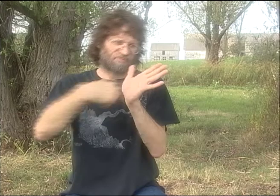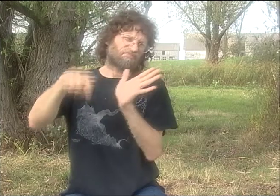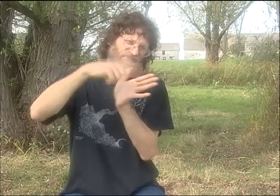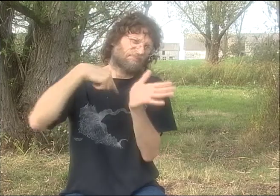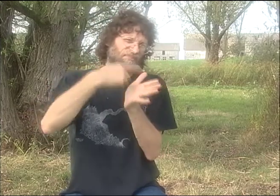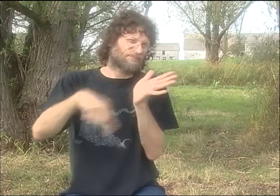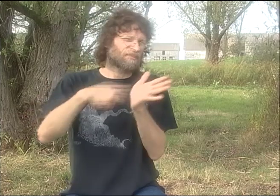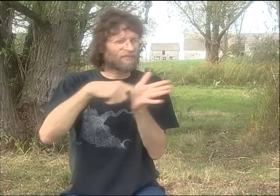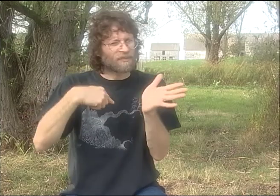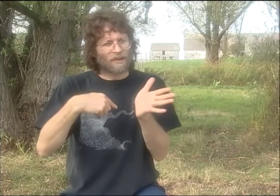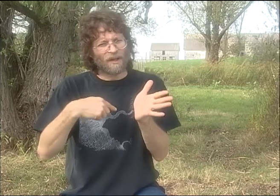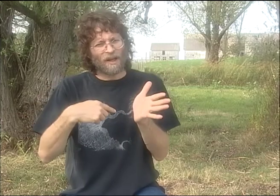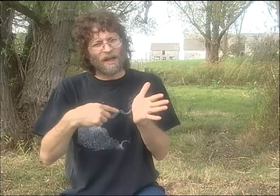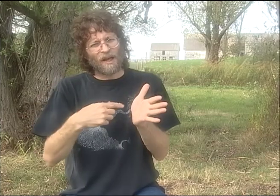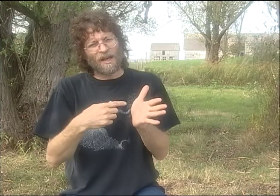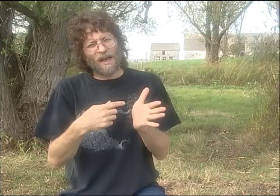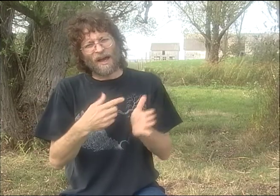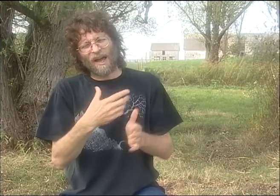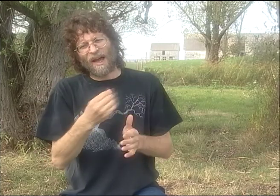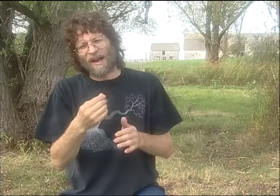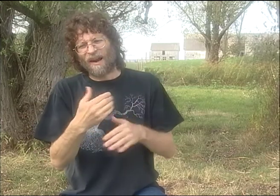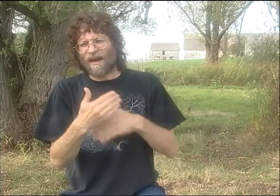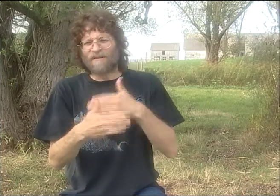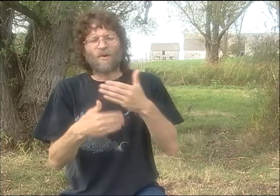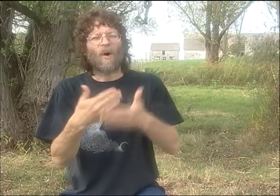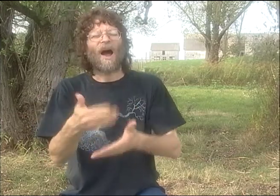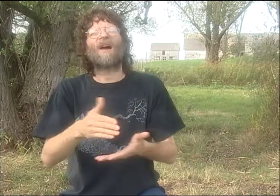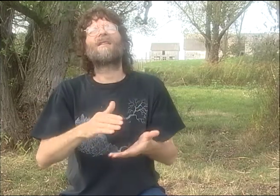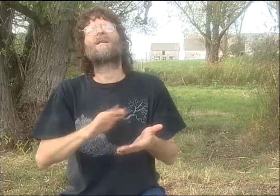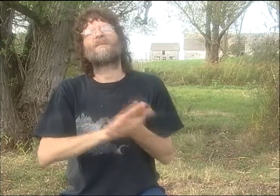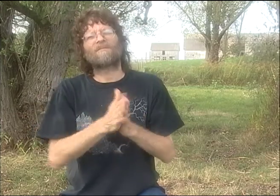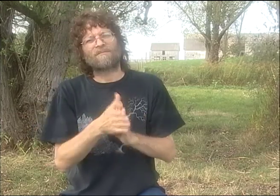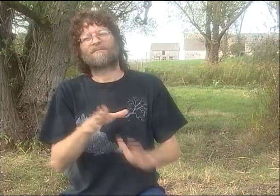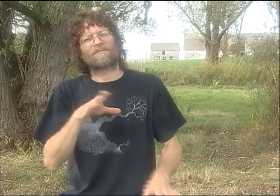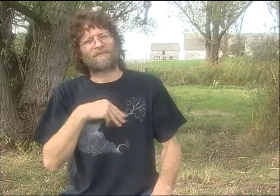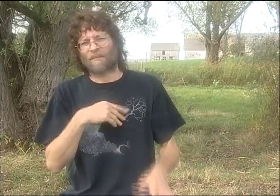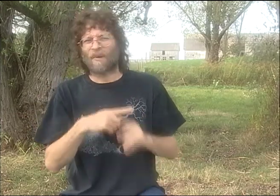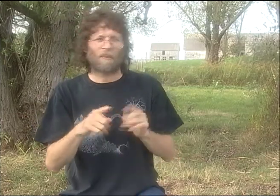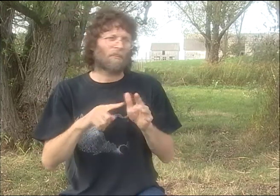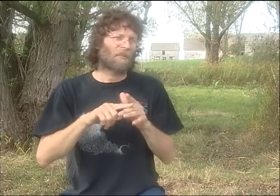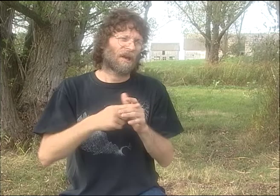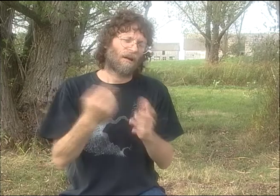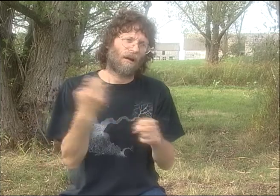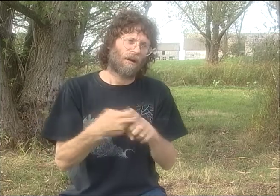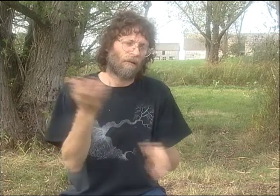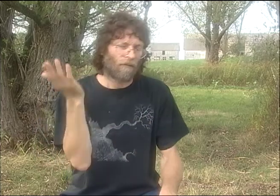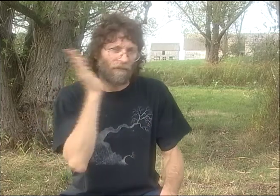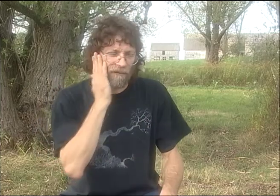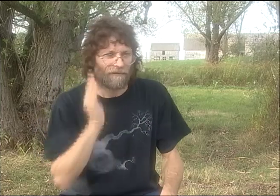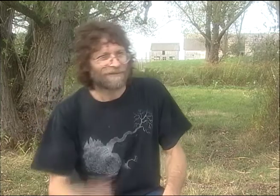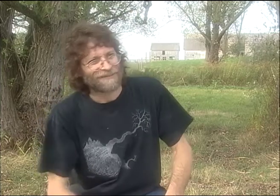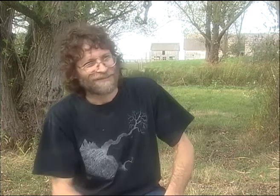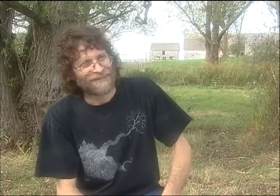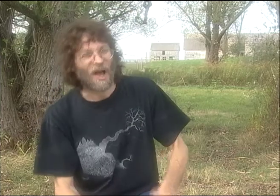SO IN THE BEGINNING, INTERPRETERS REALLY TOOK ISSUE WITH ME AND MY METHOD. AND AFTER A WHILE, I THINK THEY ACCEPTED WHO I WAS,